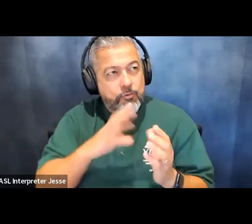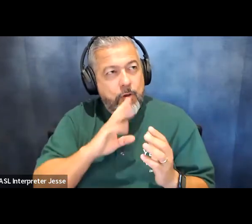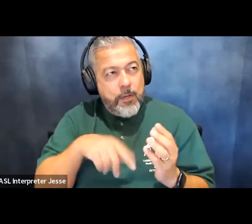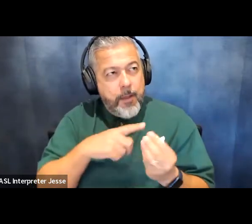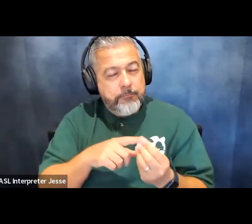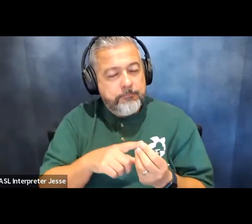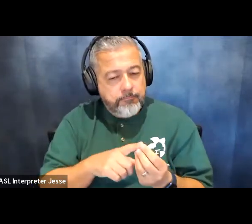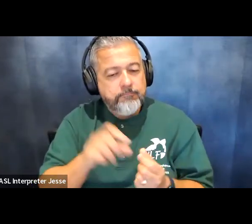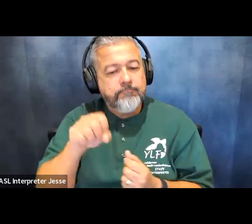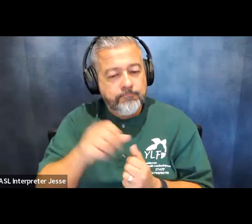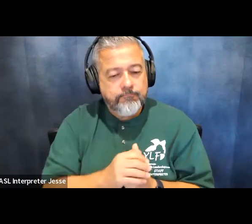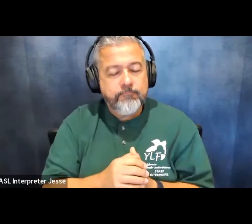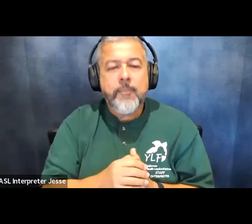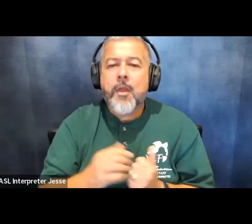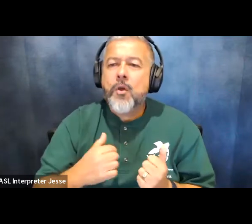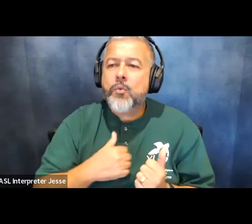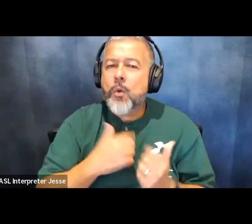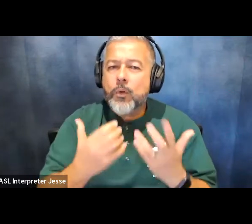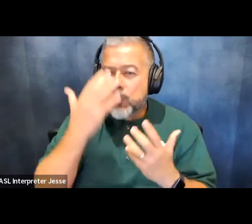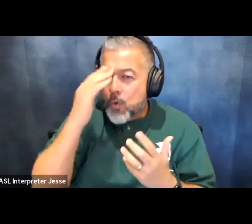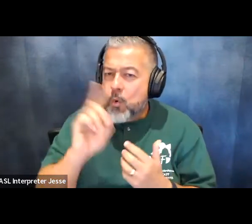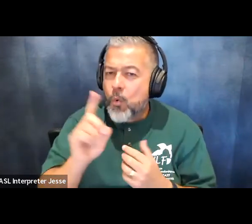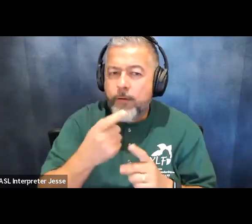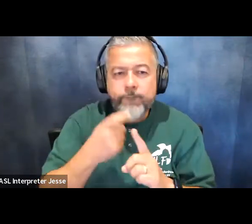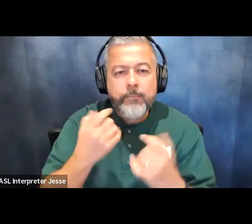okay so we do want to know where everyone is from today and i'm seeing it in the chat everybody's